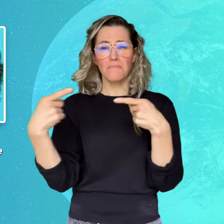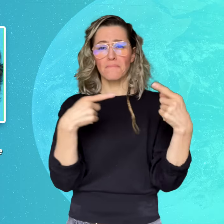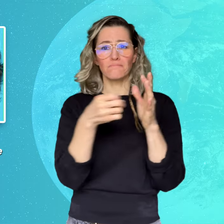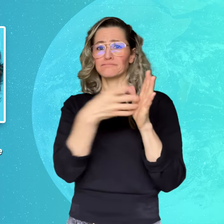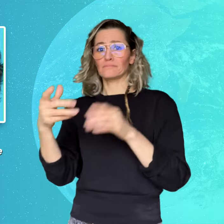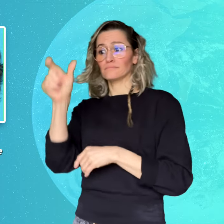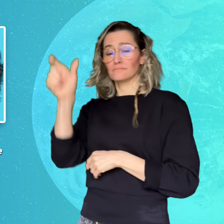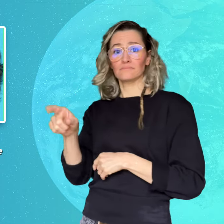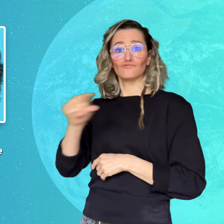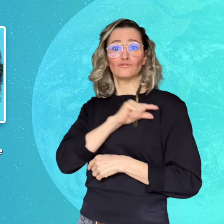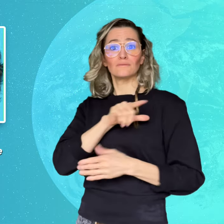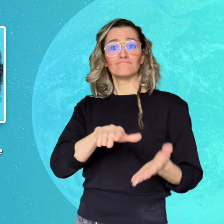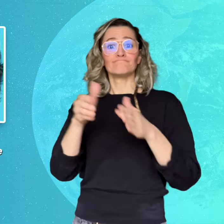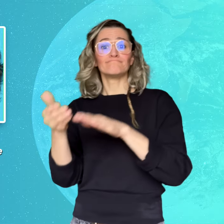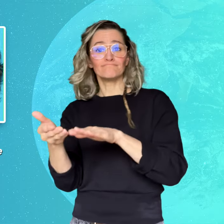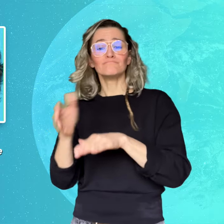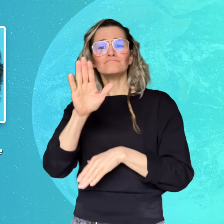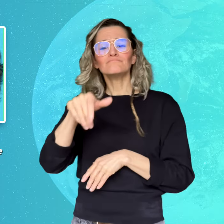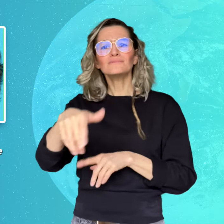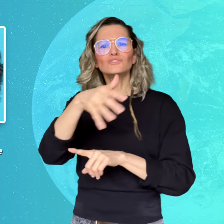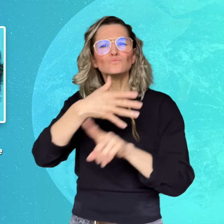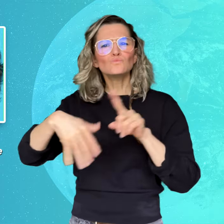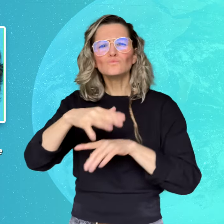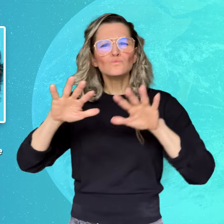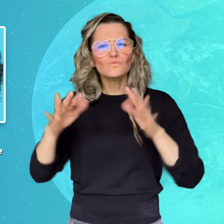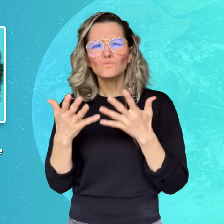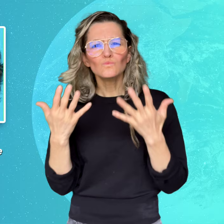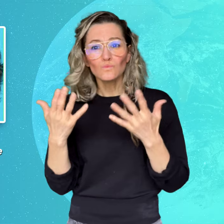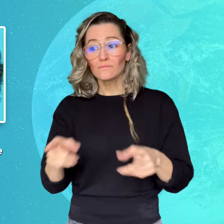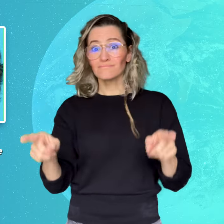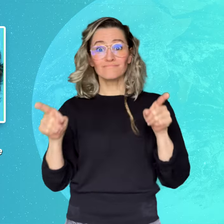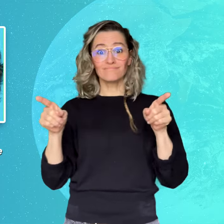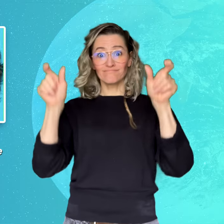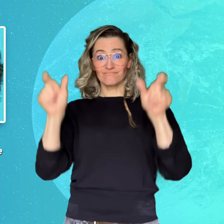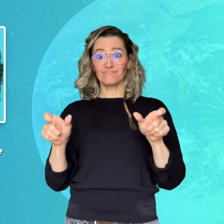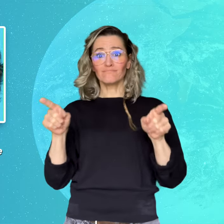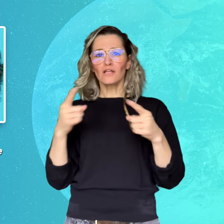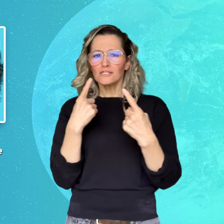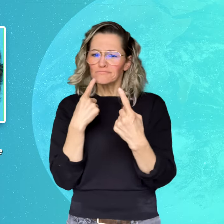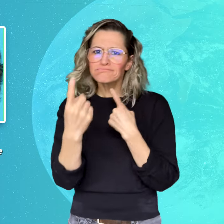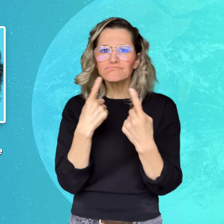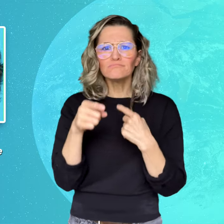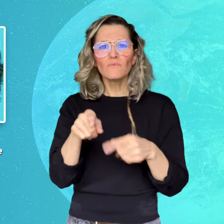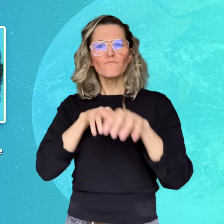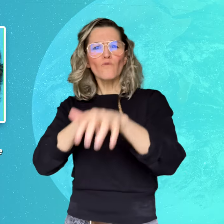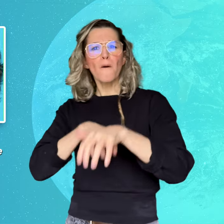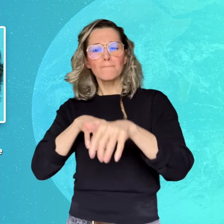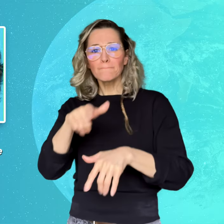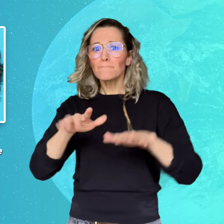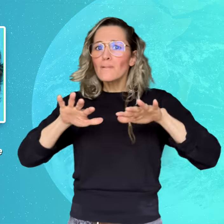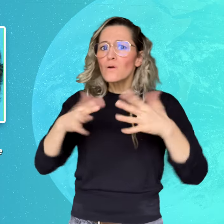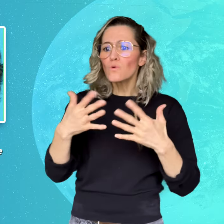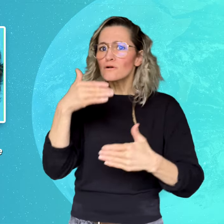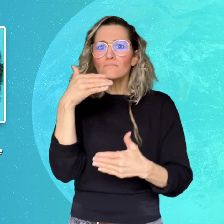Whitaker wanted to focus on growing vegetables and agricultural